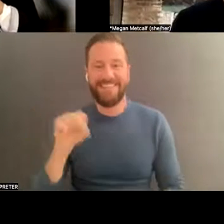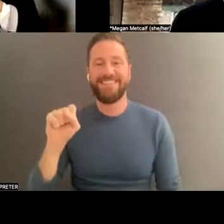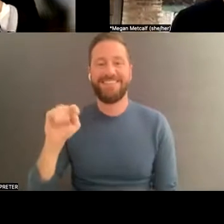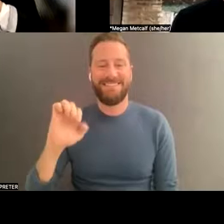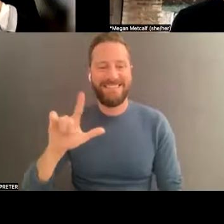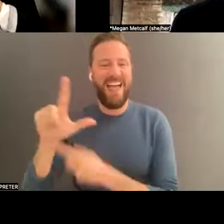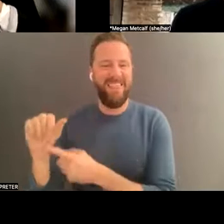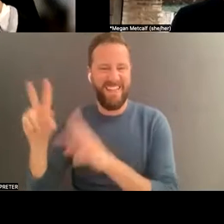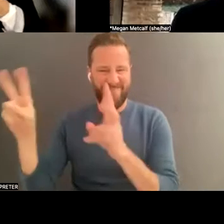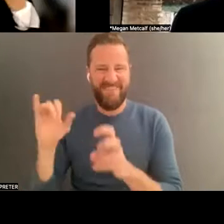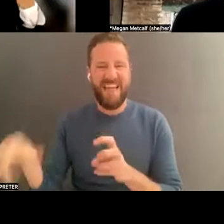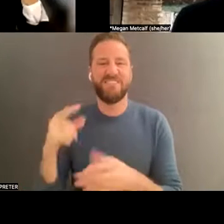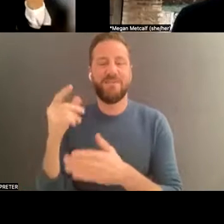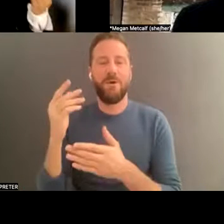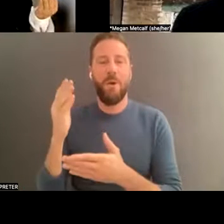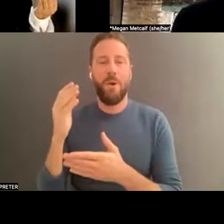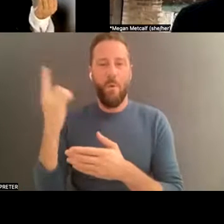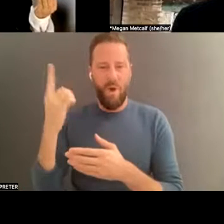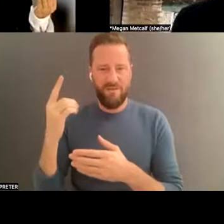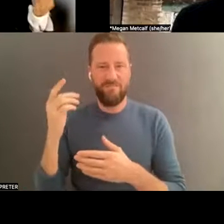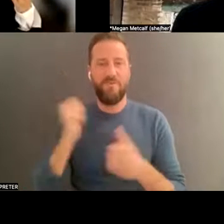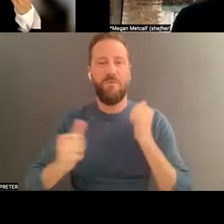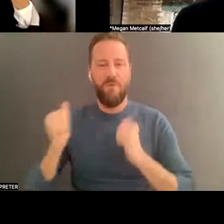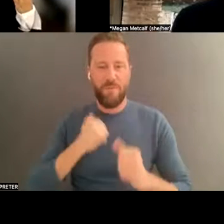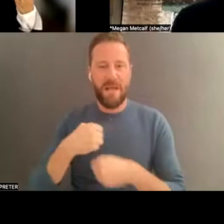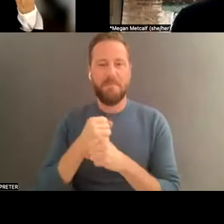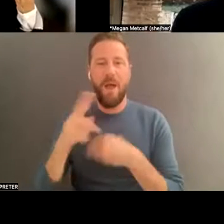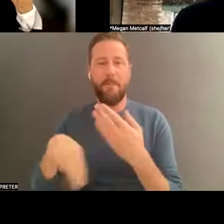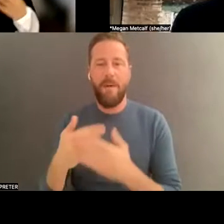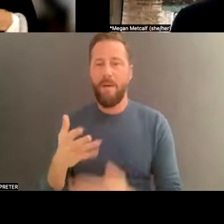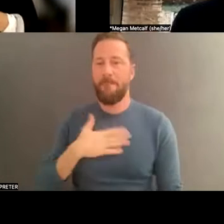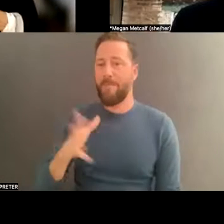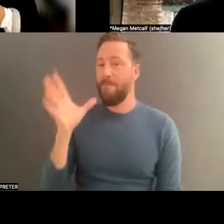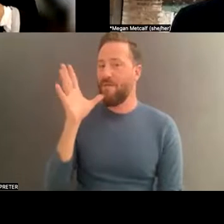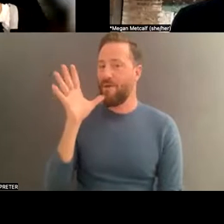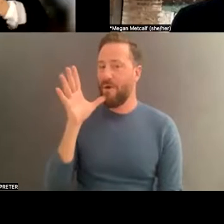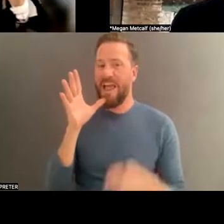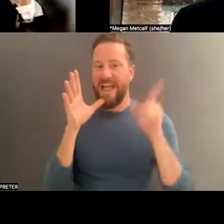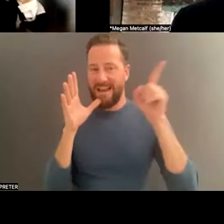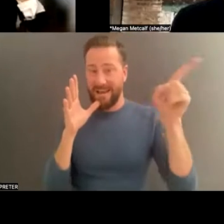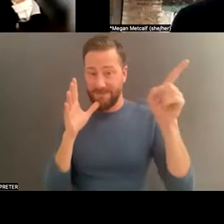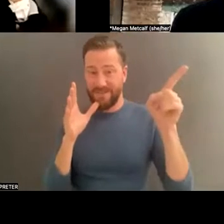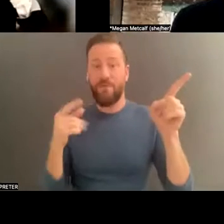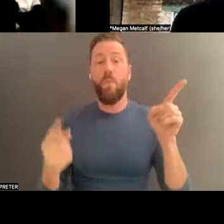about my mother, and he was one of four stel Stella